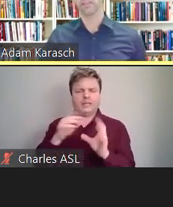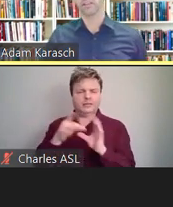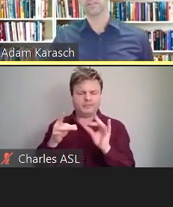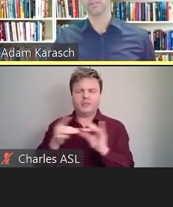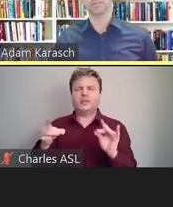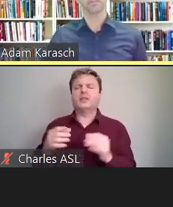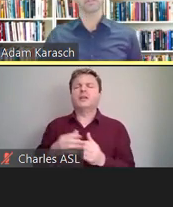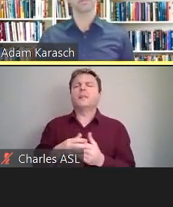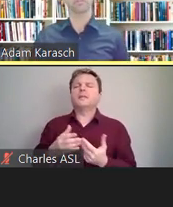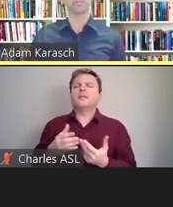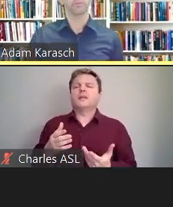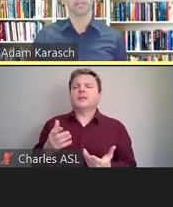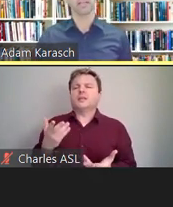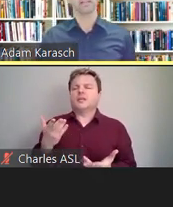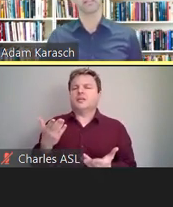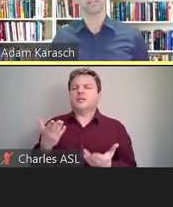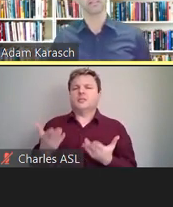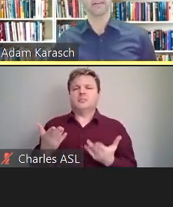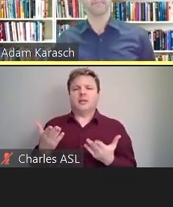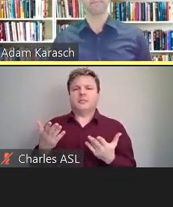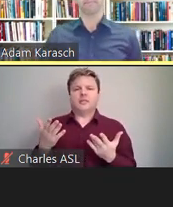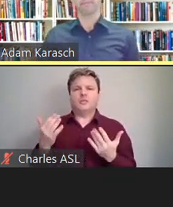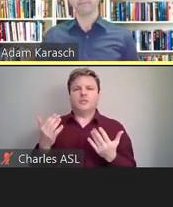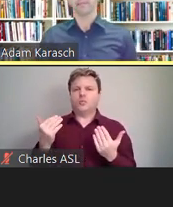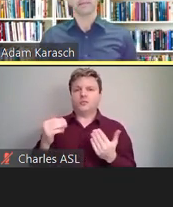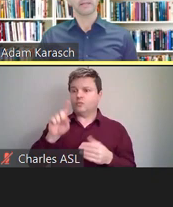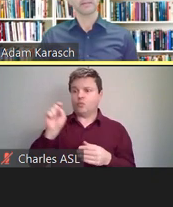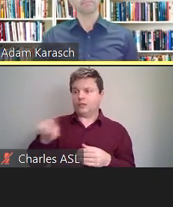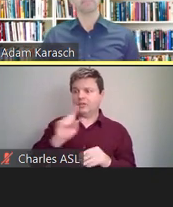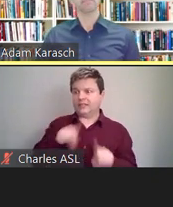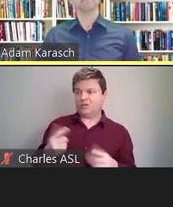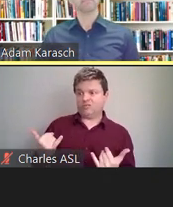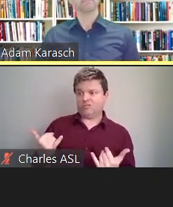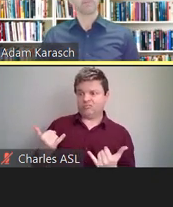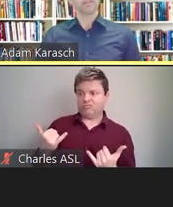unless you feel you want to handle it now.